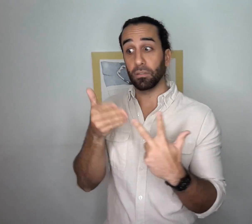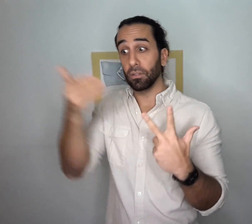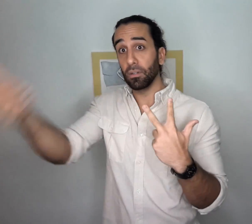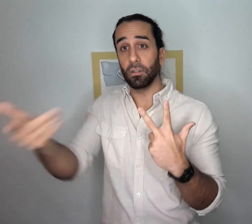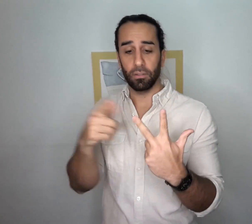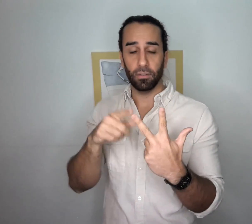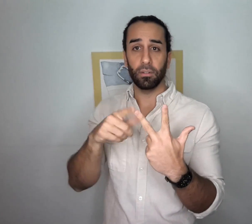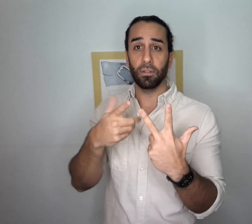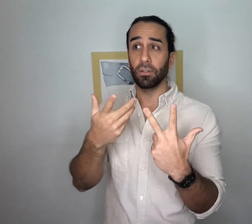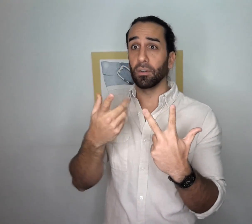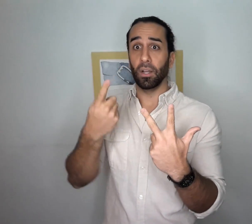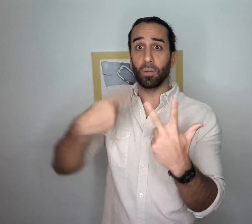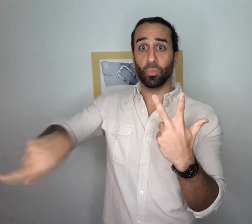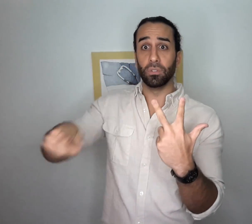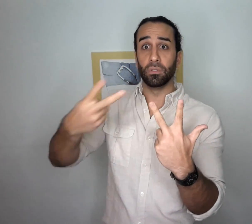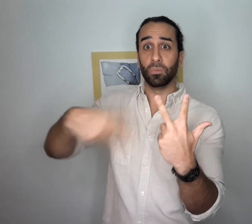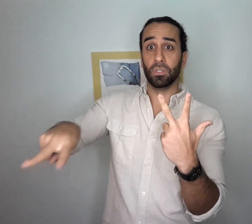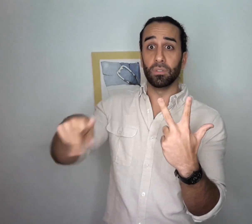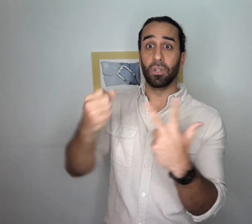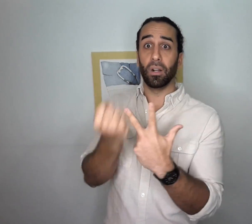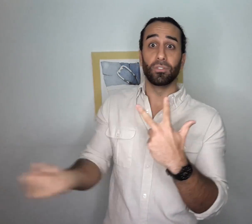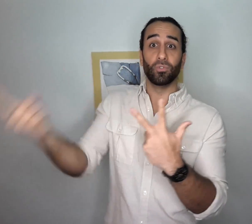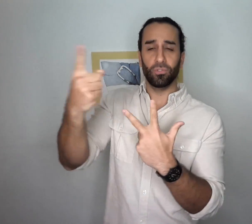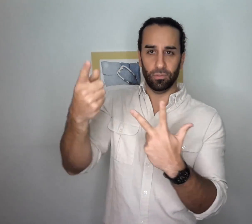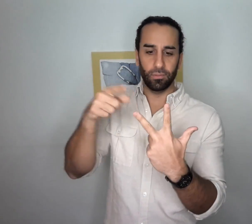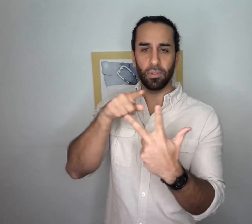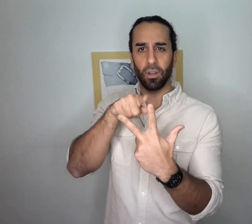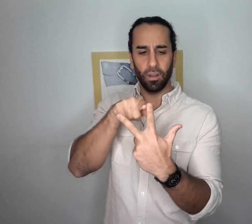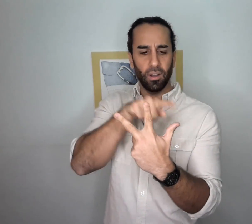This could mean tomorrow, in five minutes, next week, two weeks from now, next year...